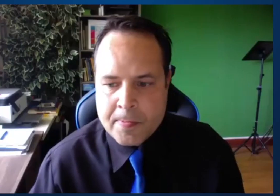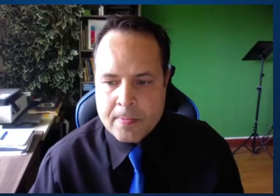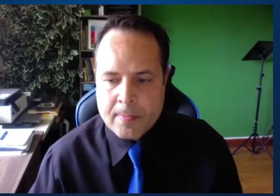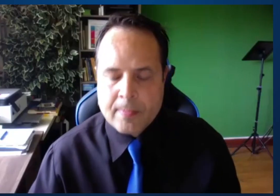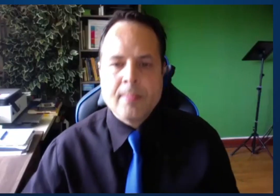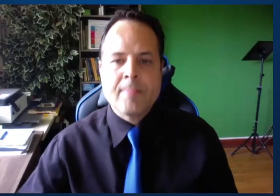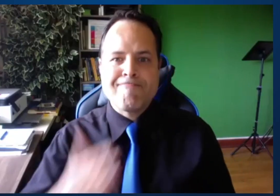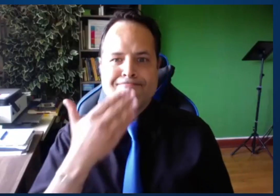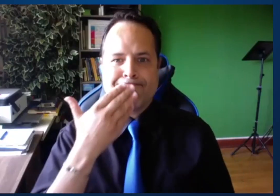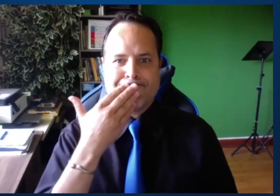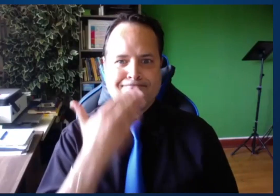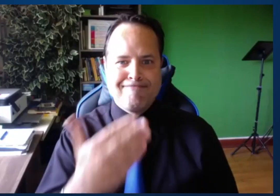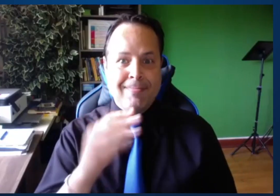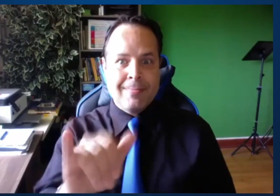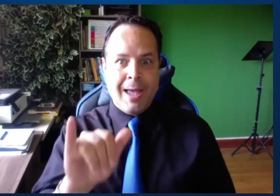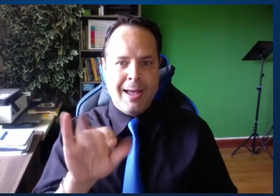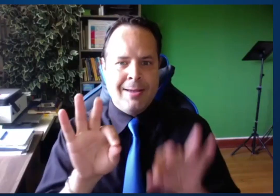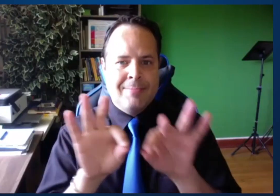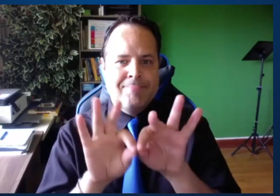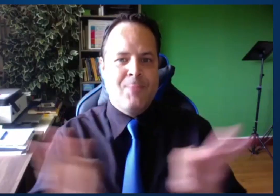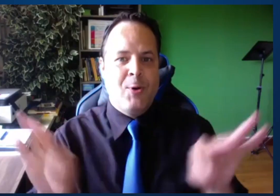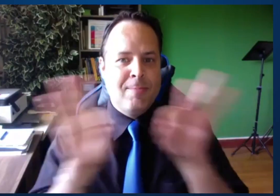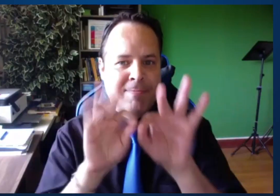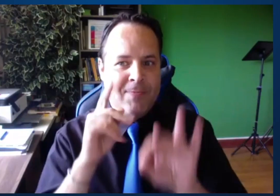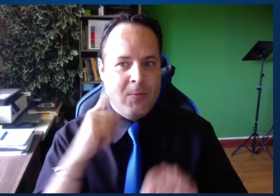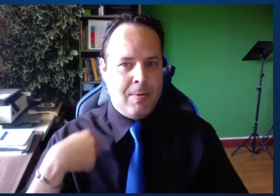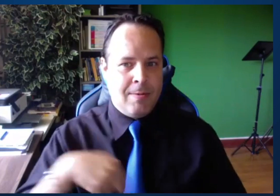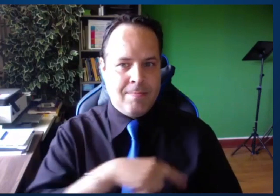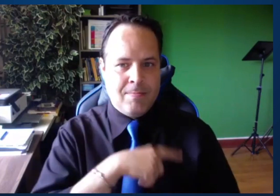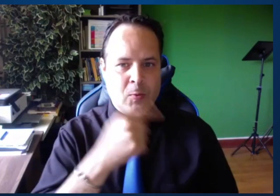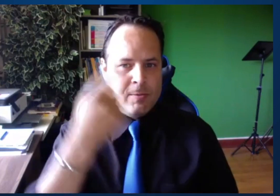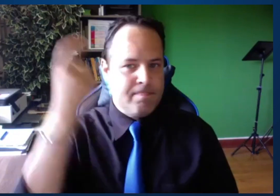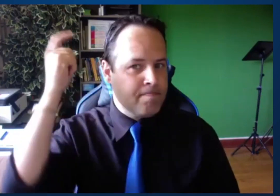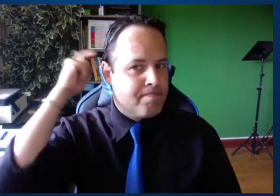I won't even equivocate. This is central.